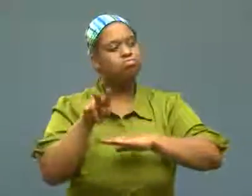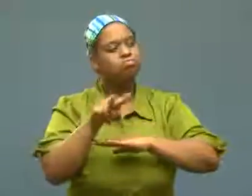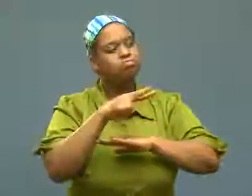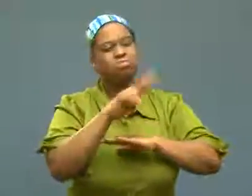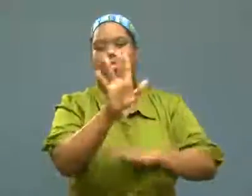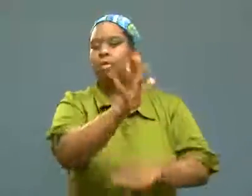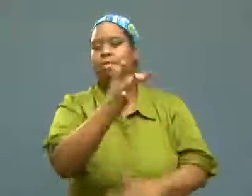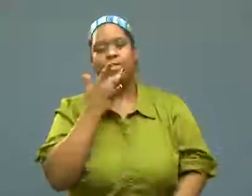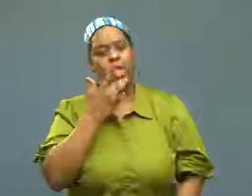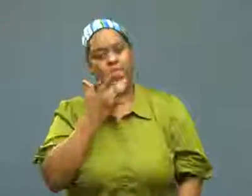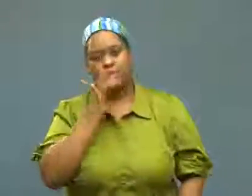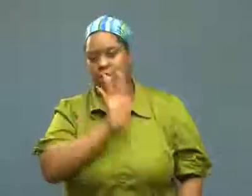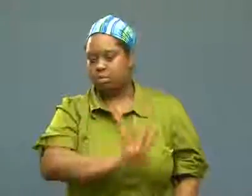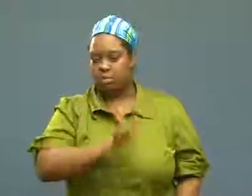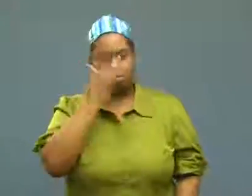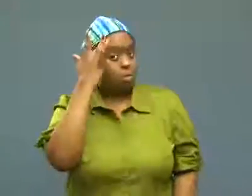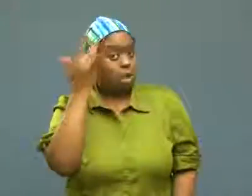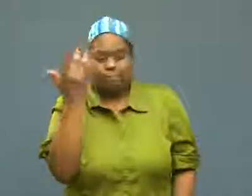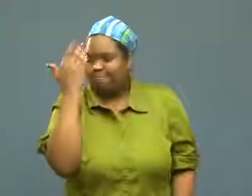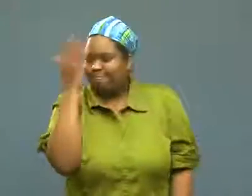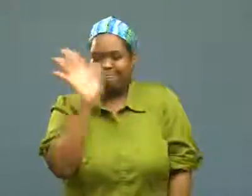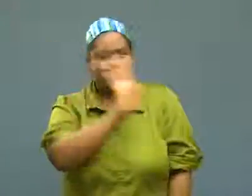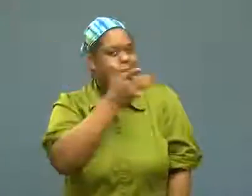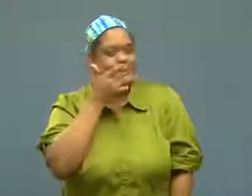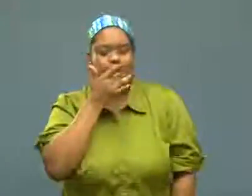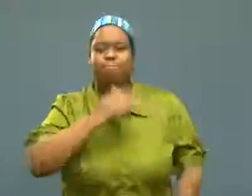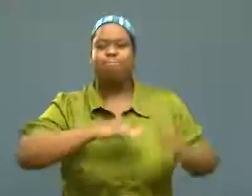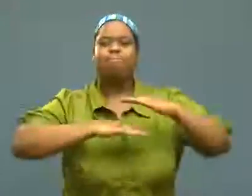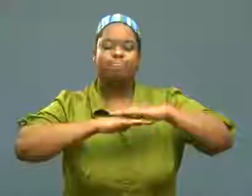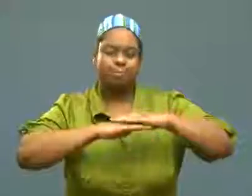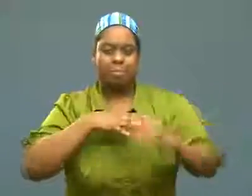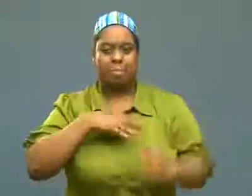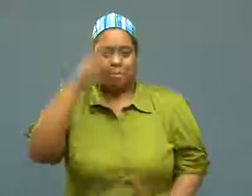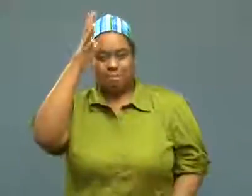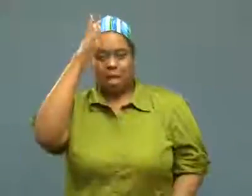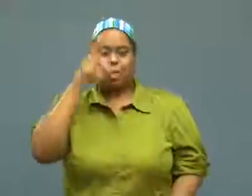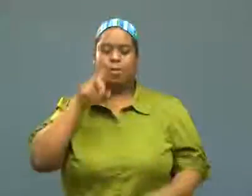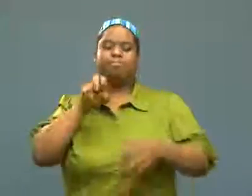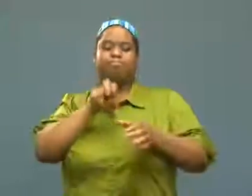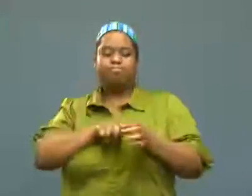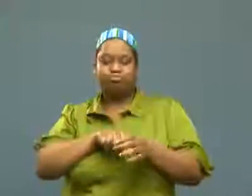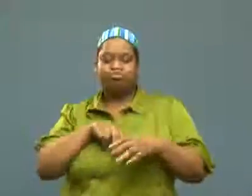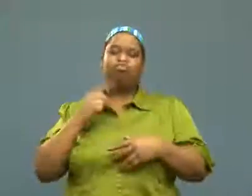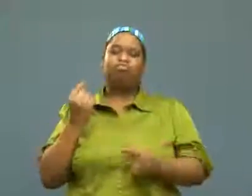and just watch. I don't know why she did that, she just liked it. My father was sitting there, then he went down,